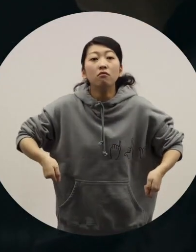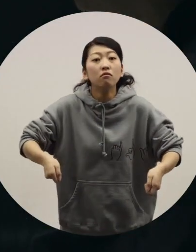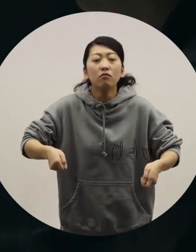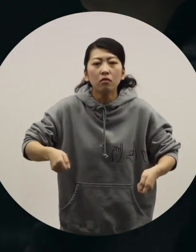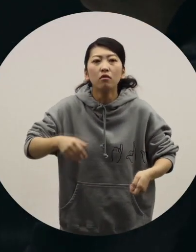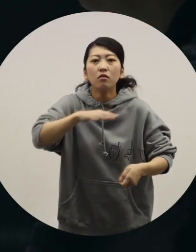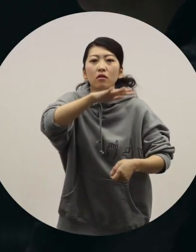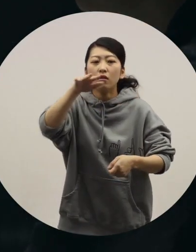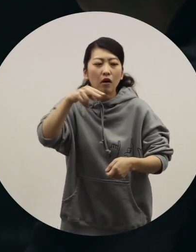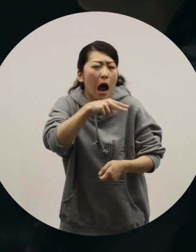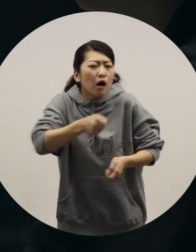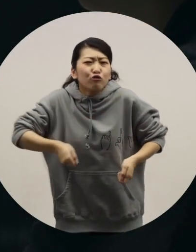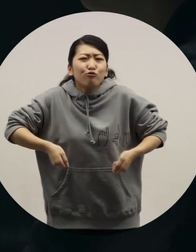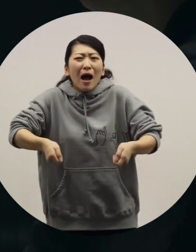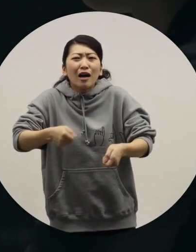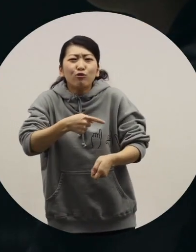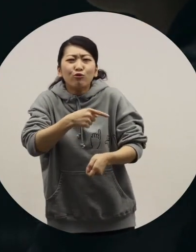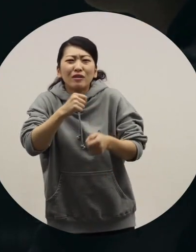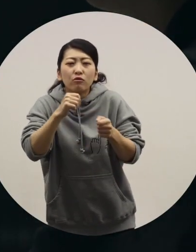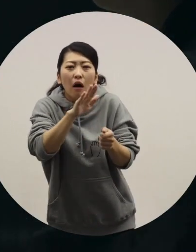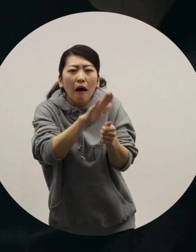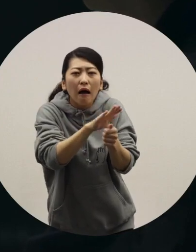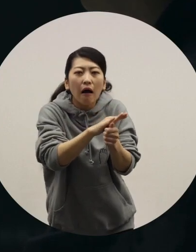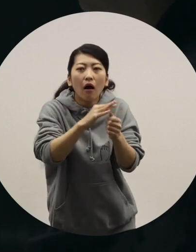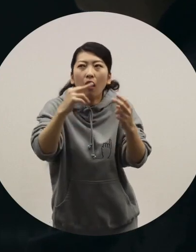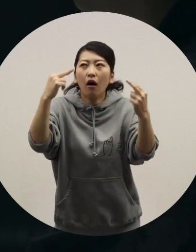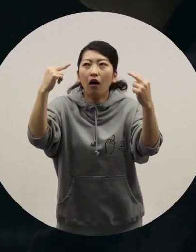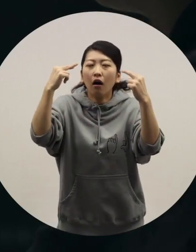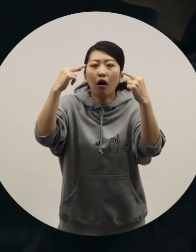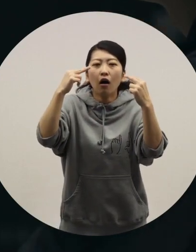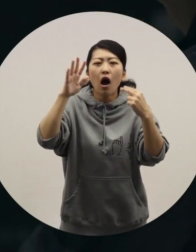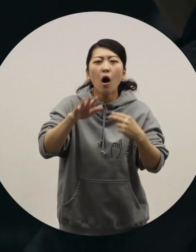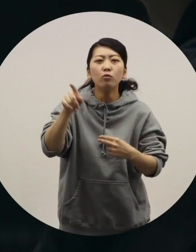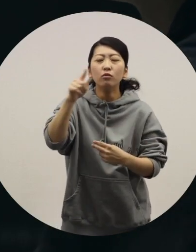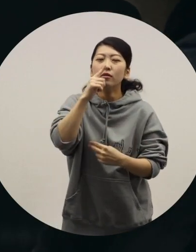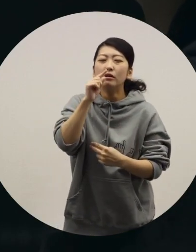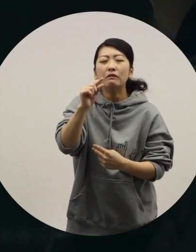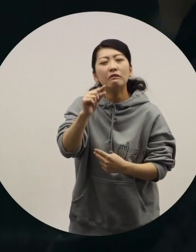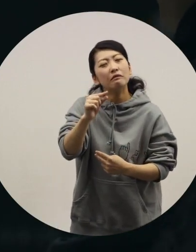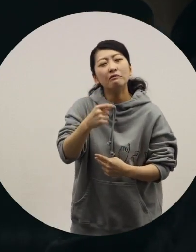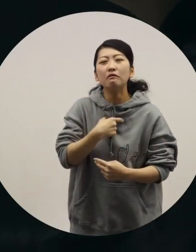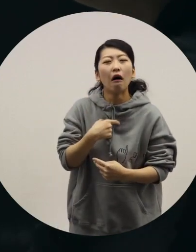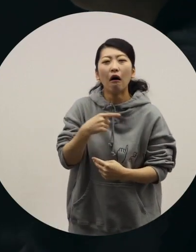people will be kinder to you, but I hate that. [Toriai] I agree with you.